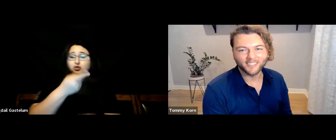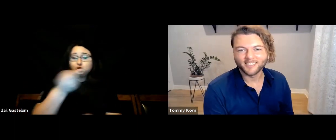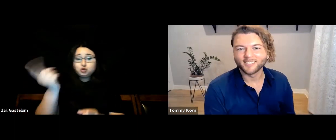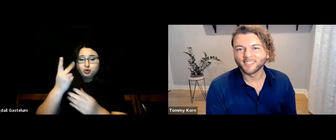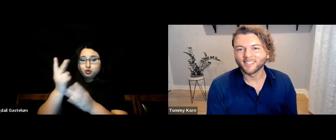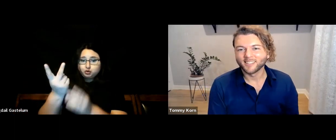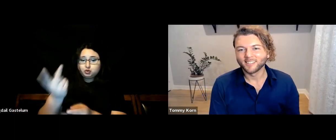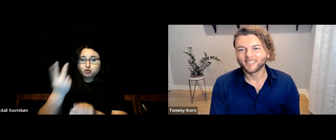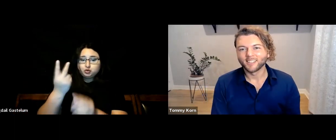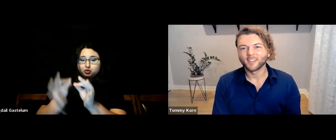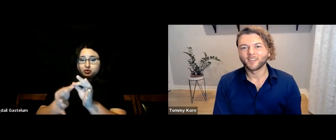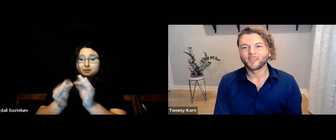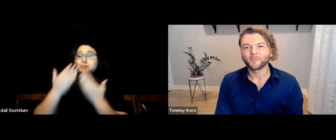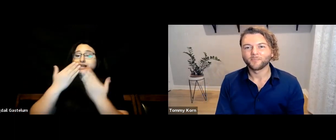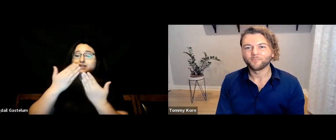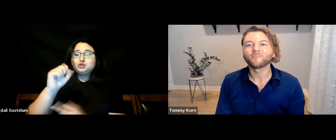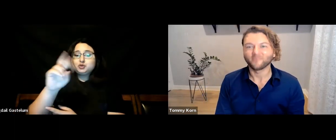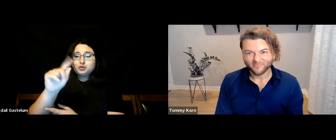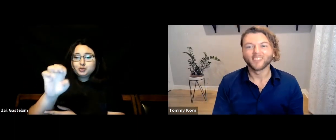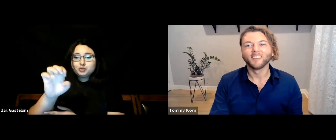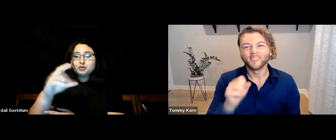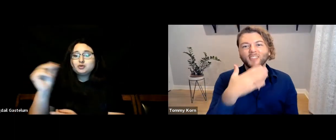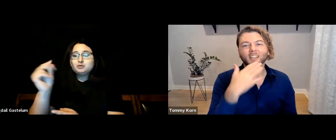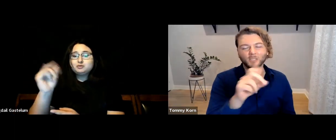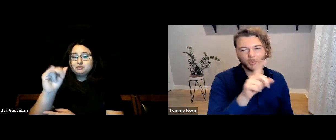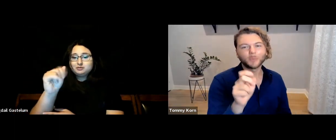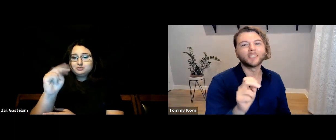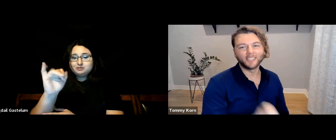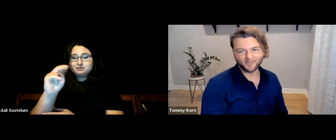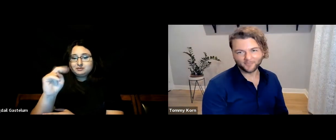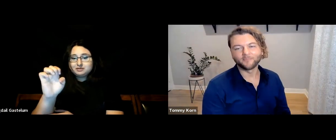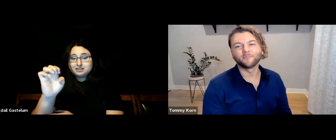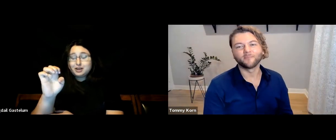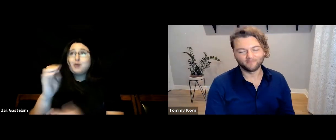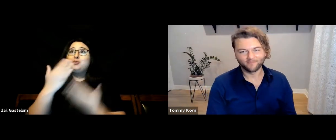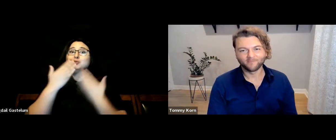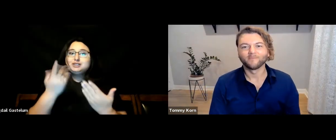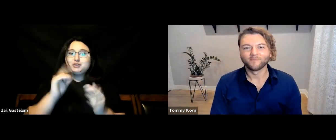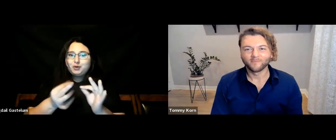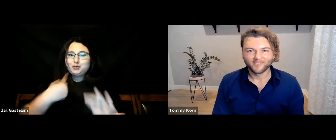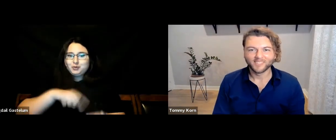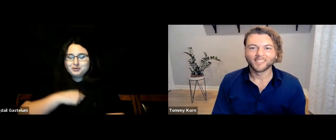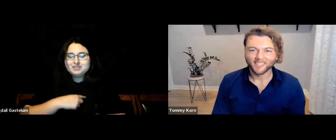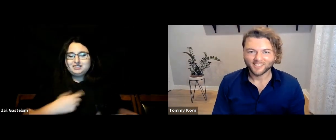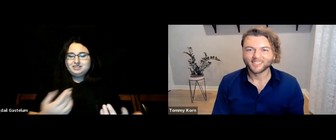Thank you also to the interpreters, Suzette and Jeannine, for your work tonight!